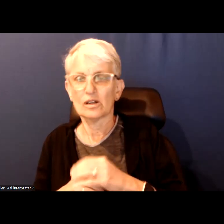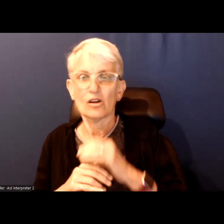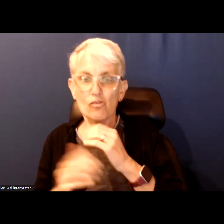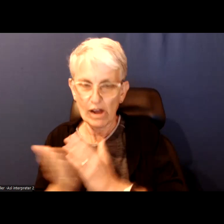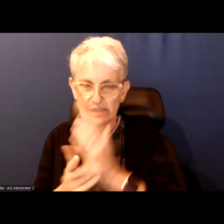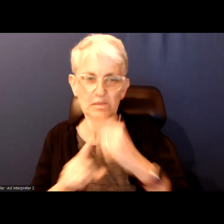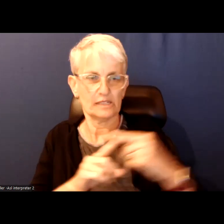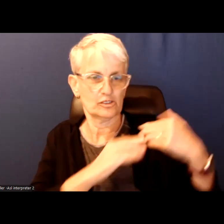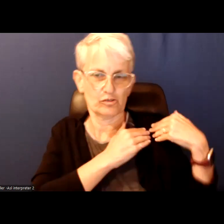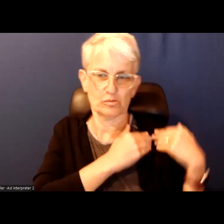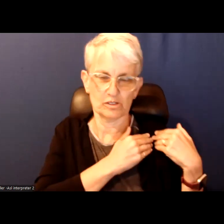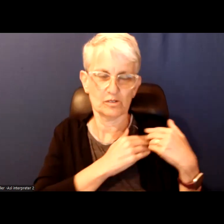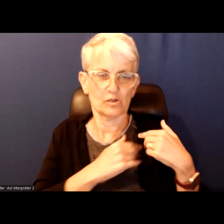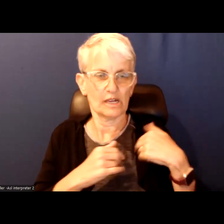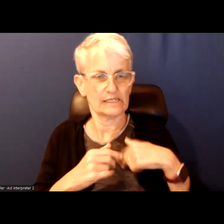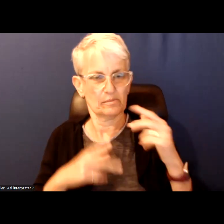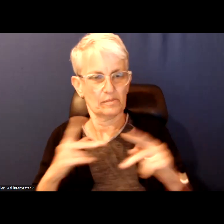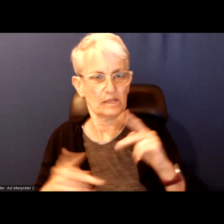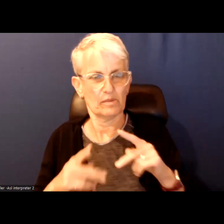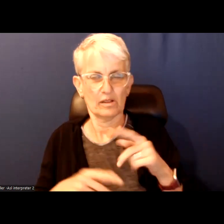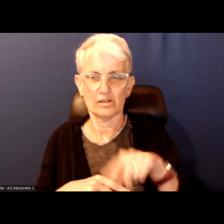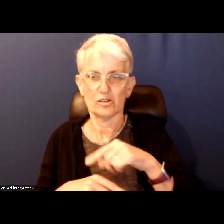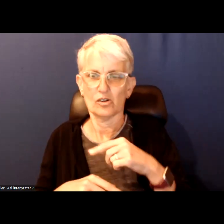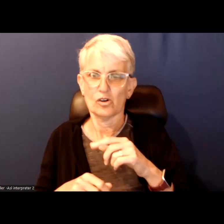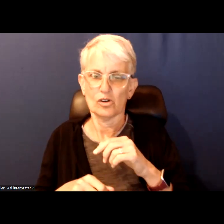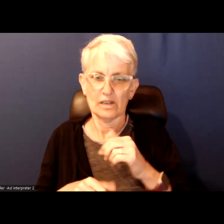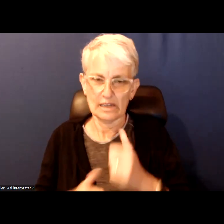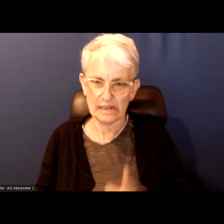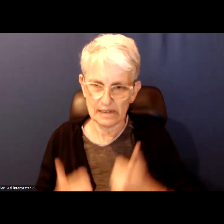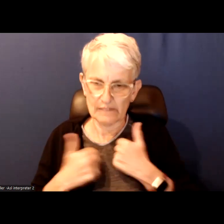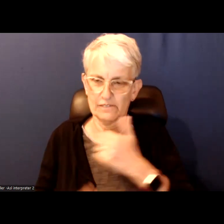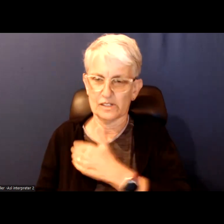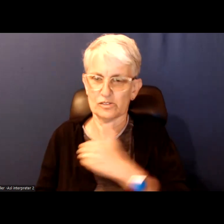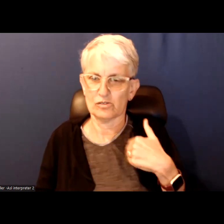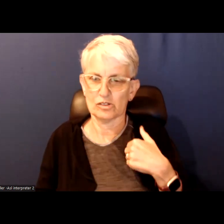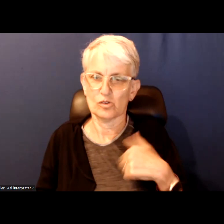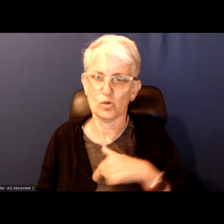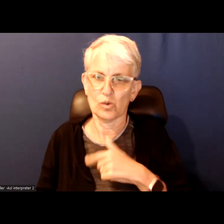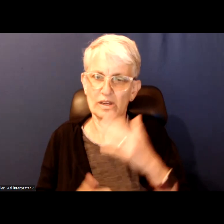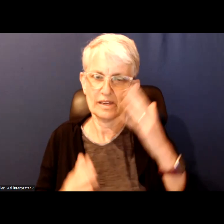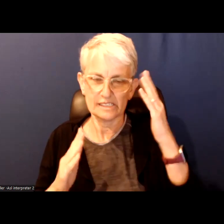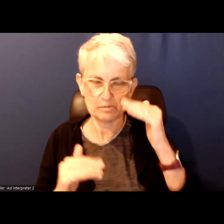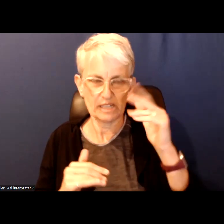As citizens, as residents of Toronto that we expect things from our politicians but